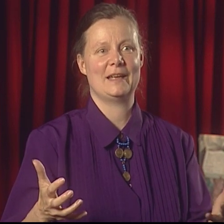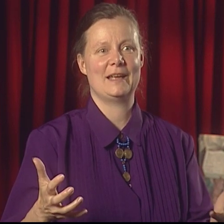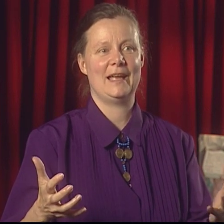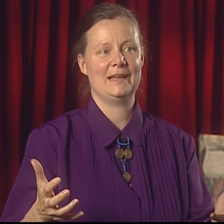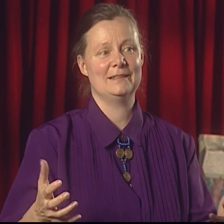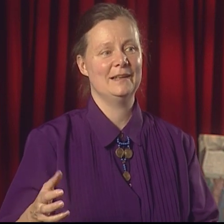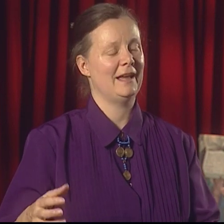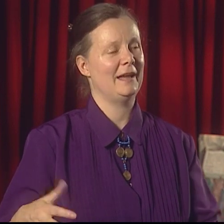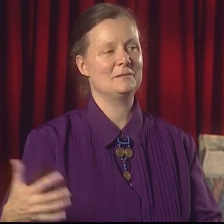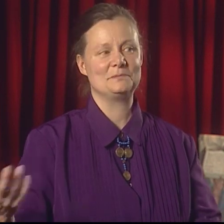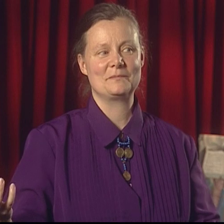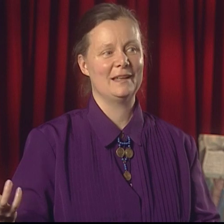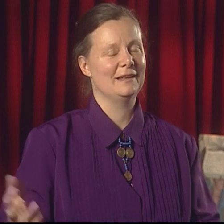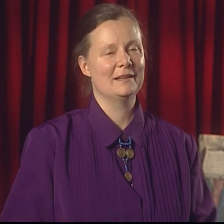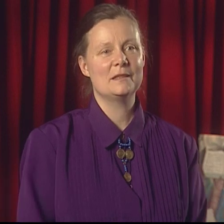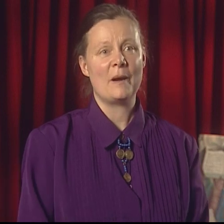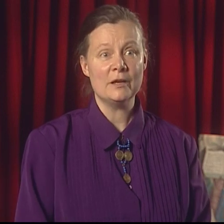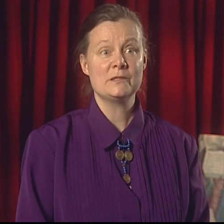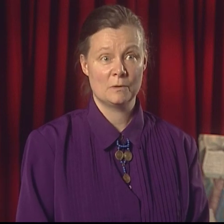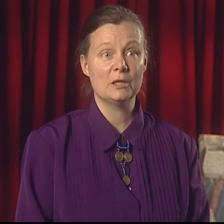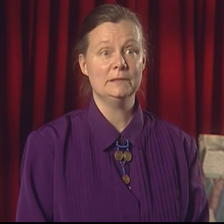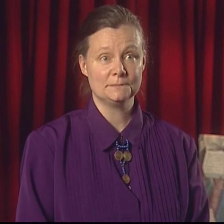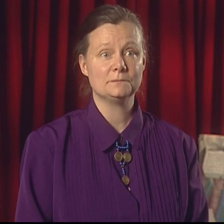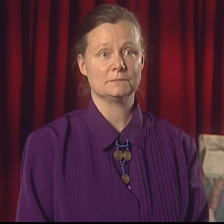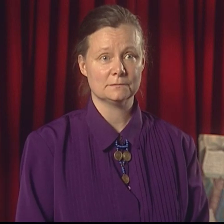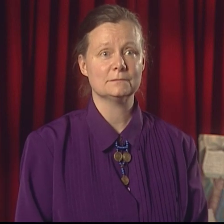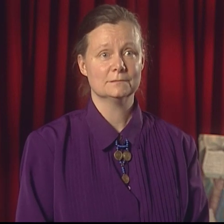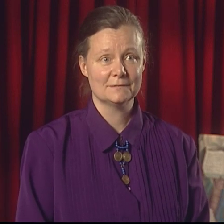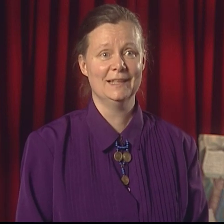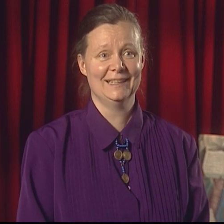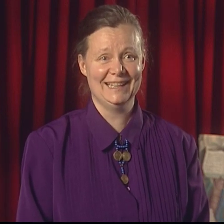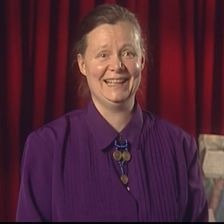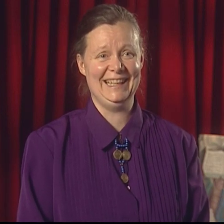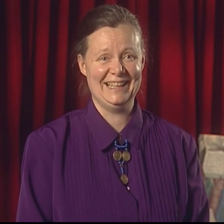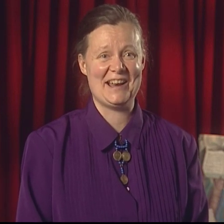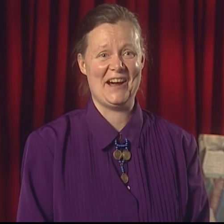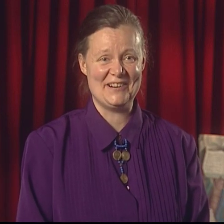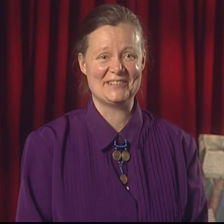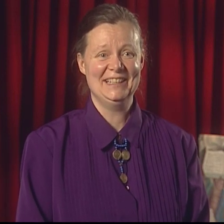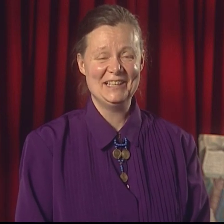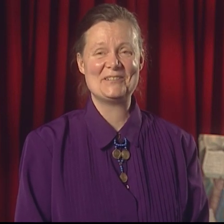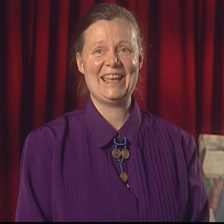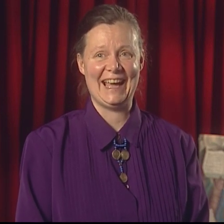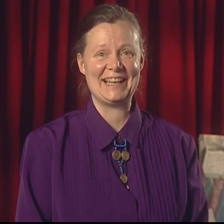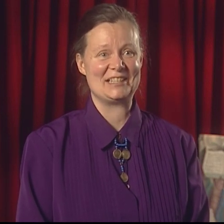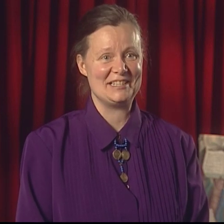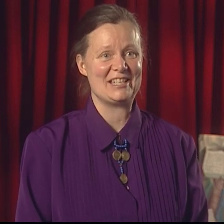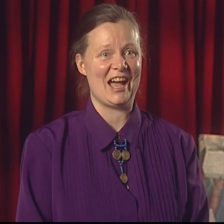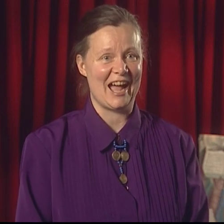and, and... the parties were good! You know? We had a good time.